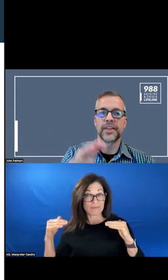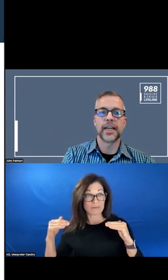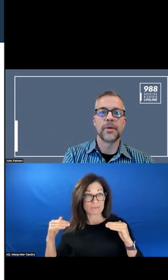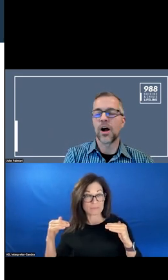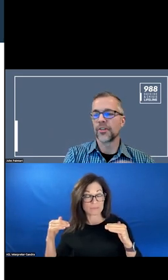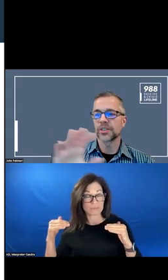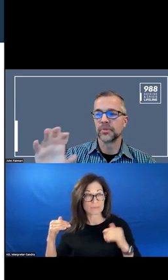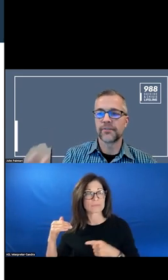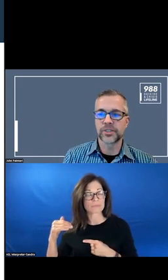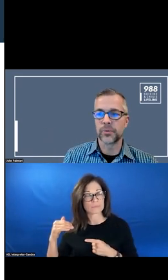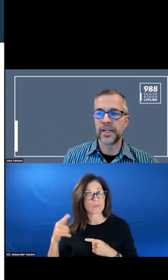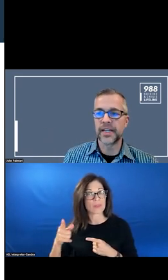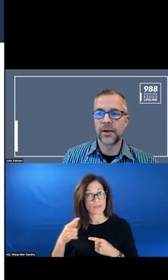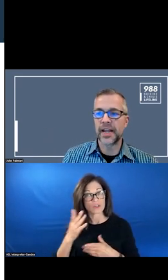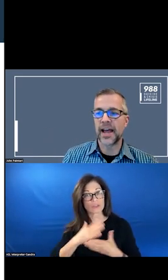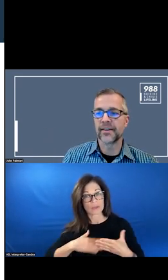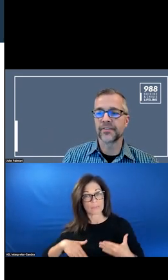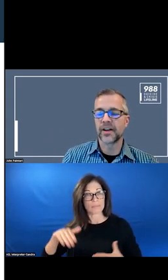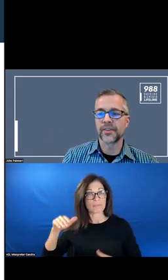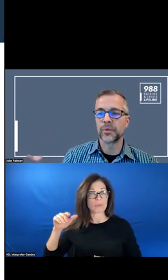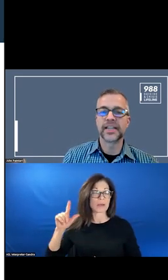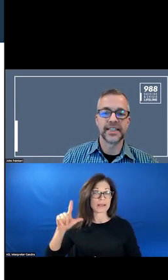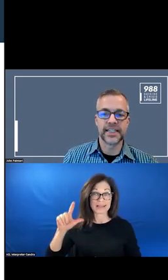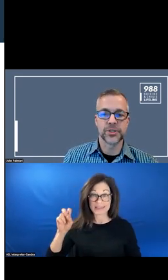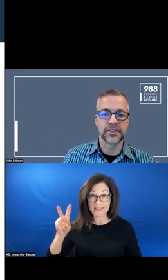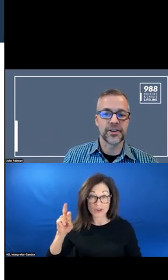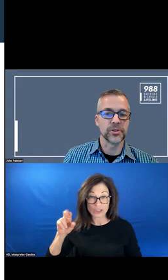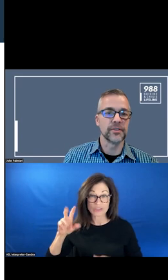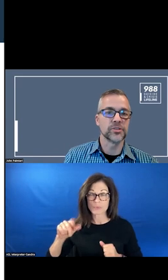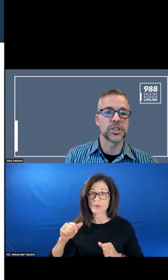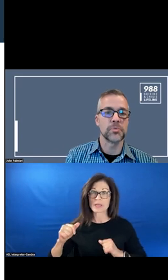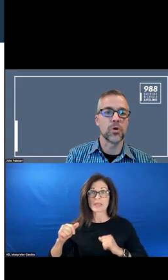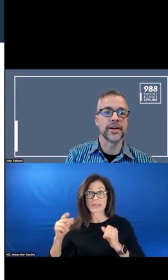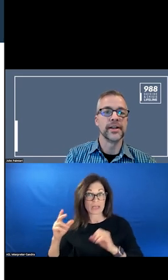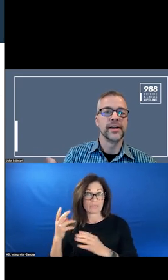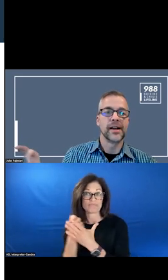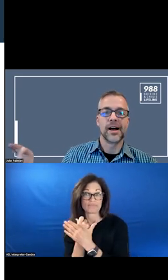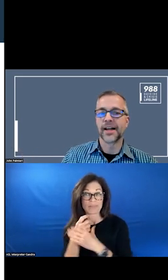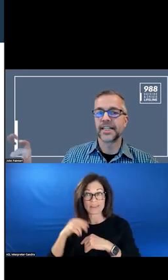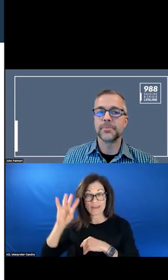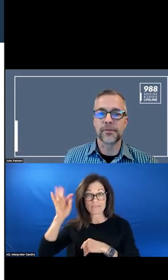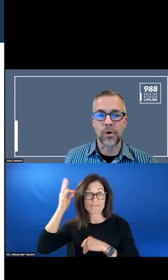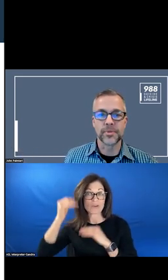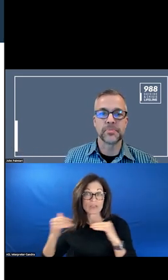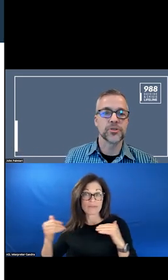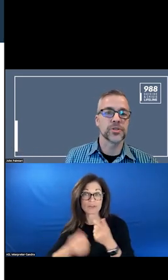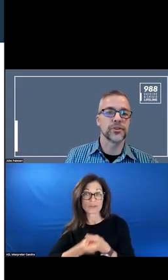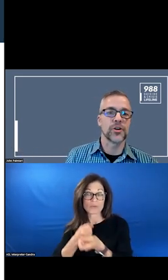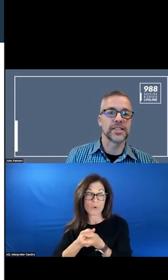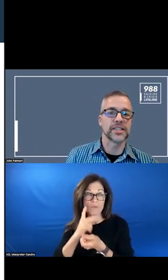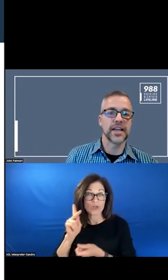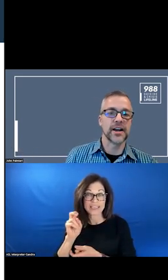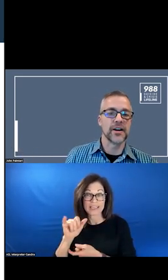THINKING ABOUT LEVERS THAT WE HAVE TO LEAN INTO TO HELP WITH CRISIS CARE